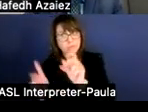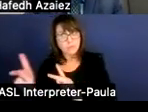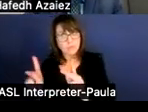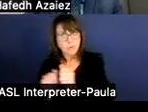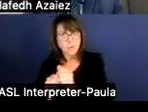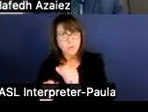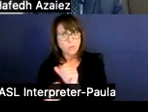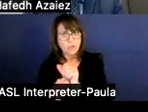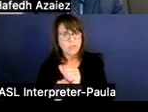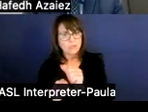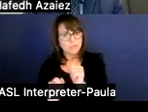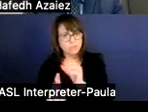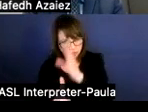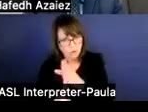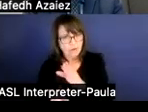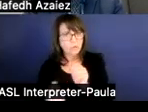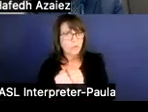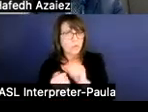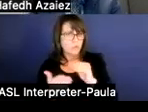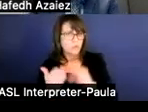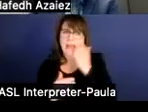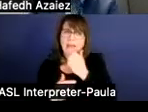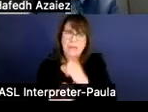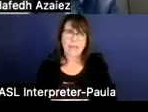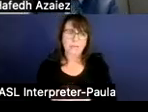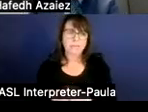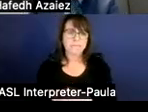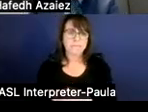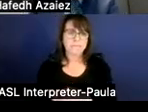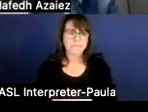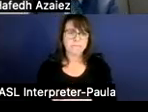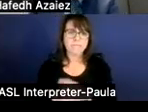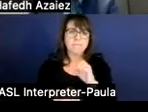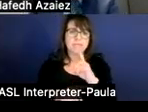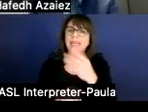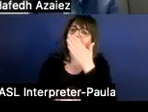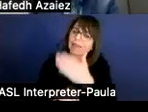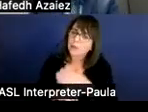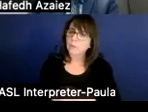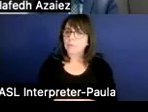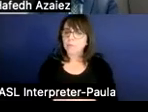and making an impact with our students in a daily basis. Thank you, sir. And so the amount,